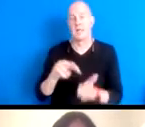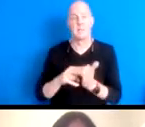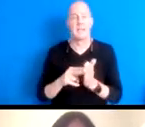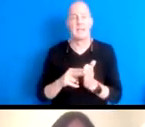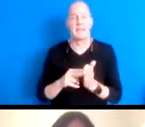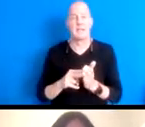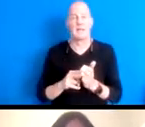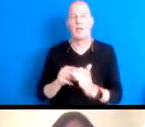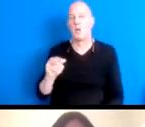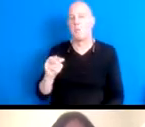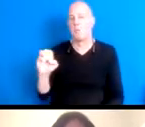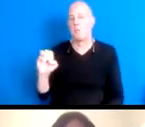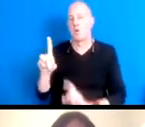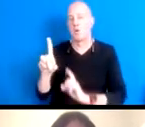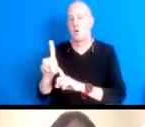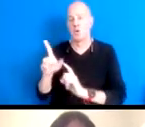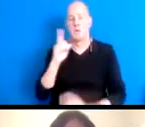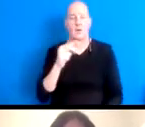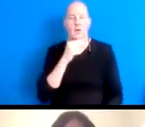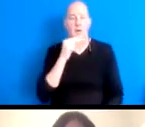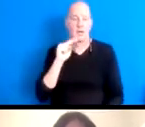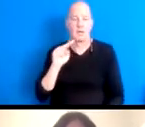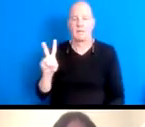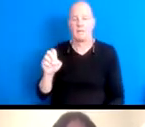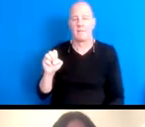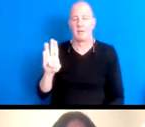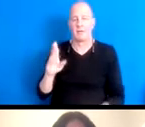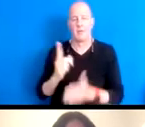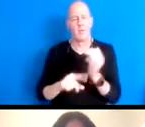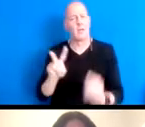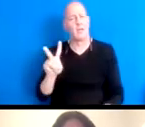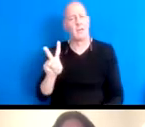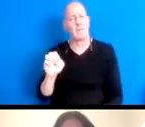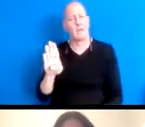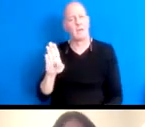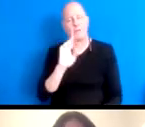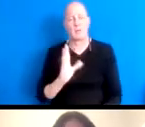16:21:35 And you know what are what are the verbs of our life if, if not the actions that